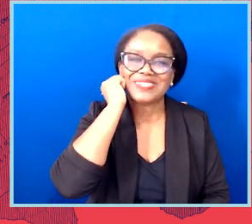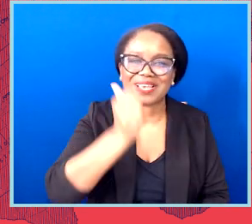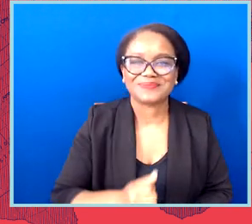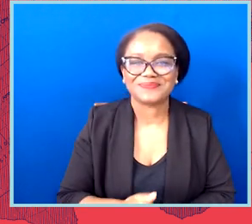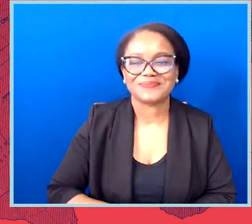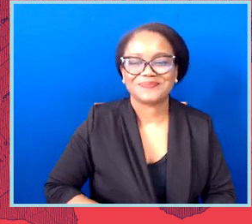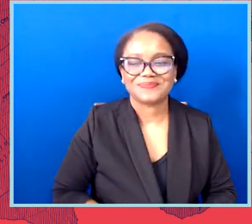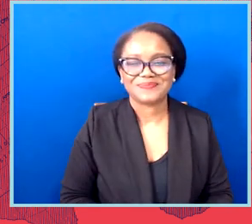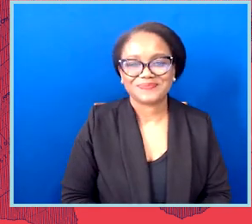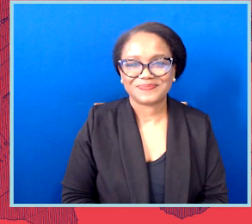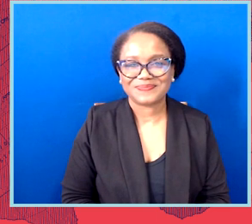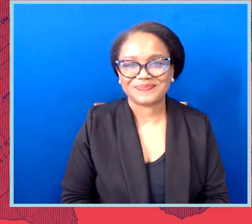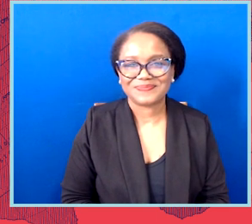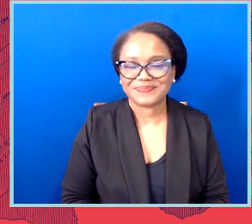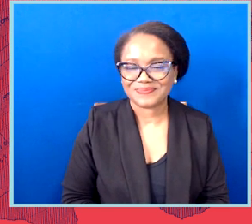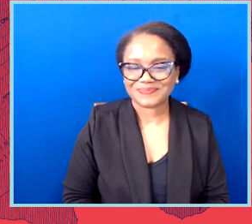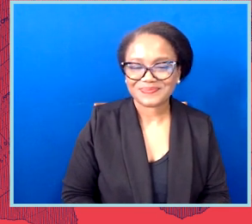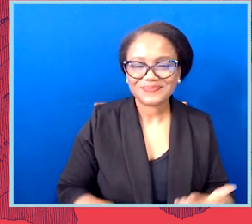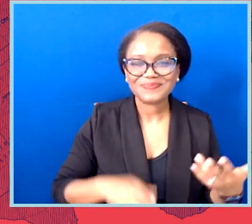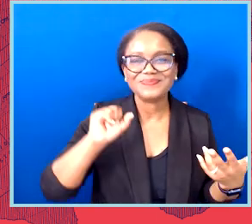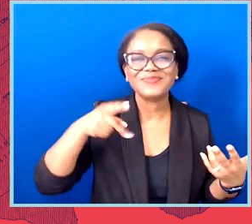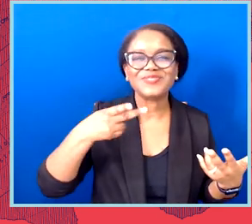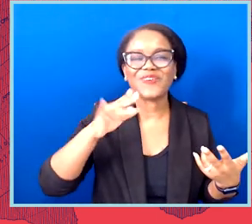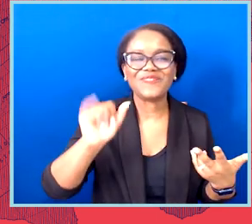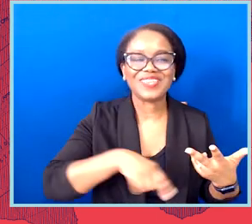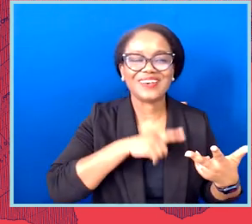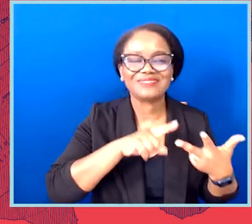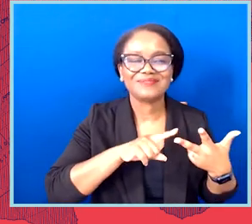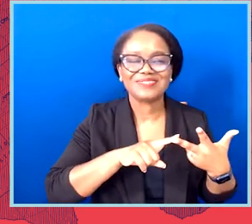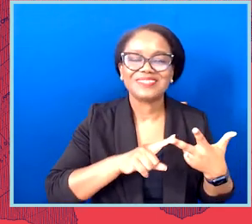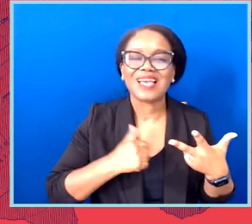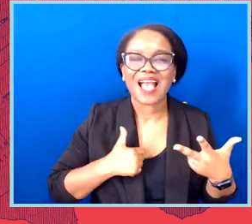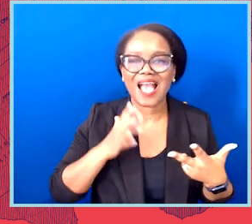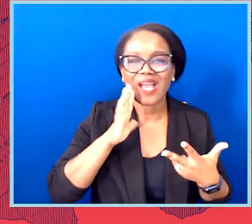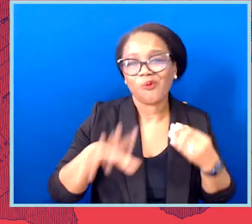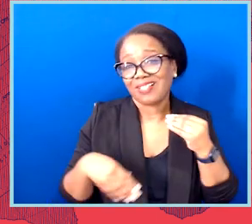So I will add that one of the things that I keep coming back to when I want to stay